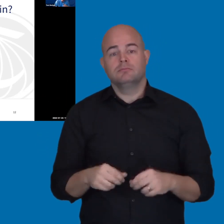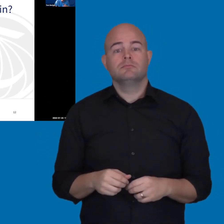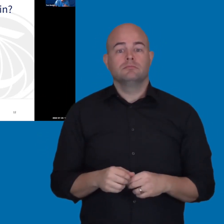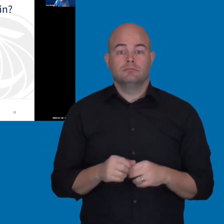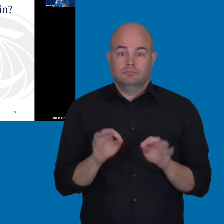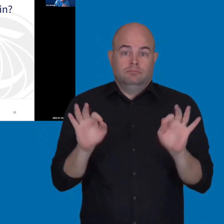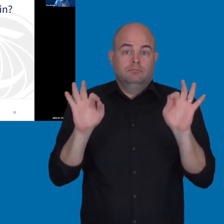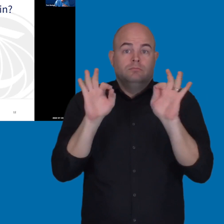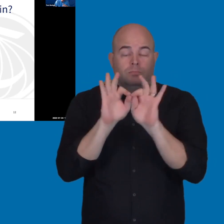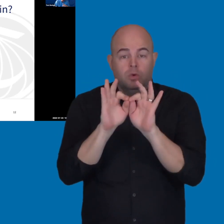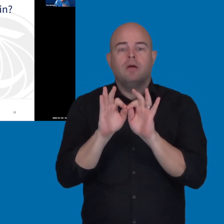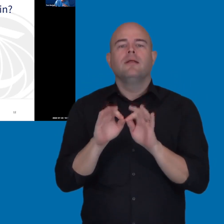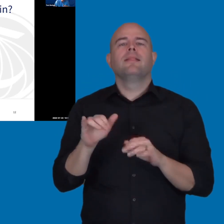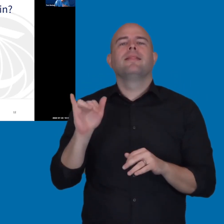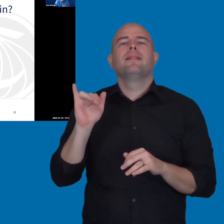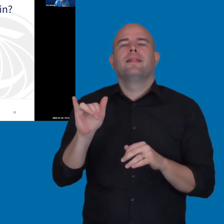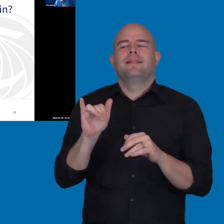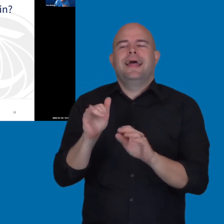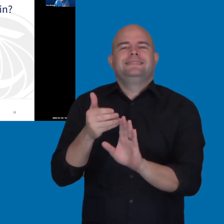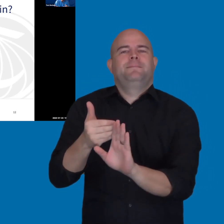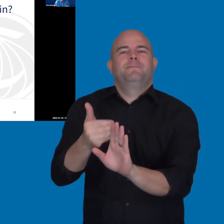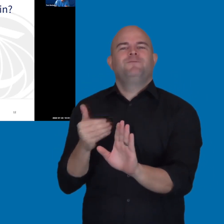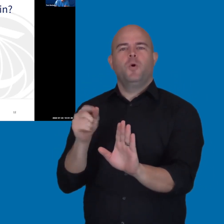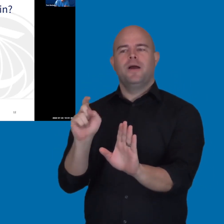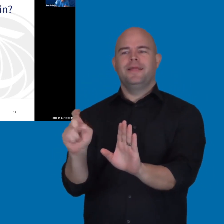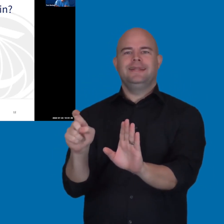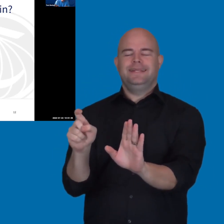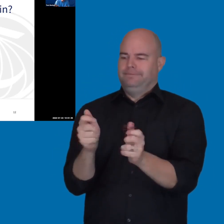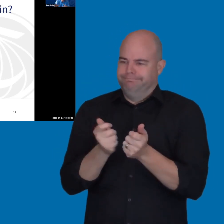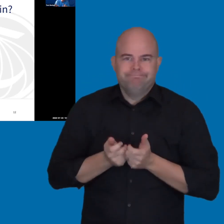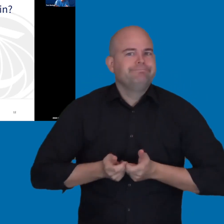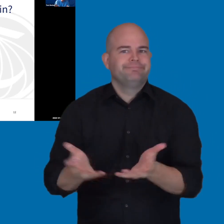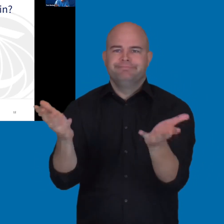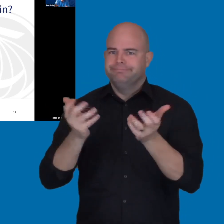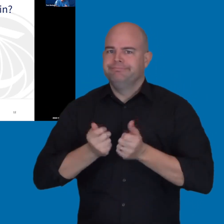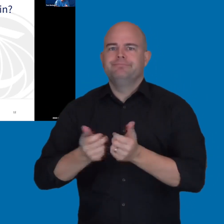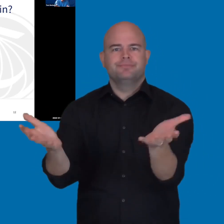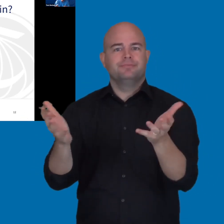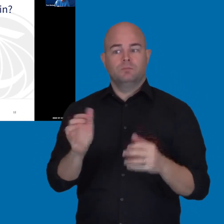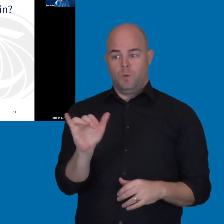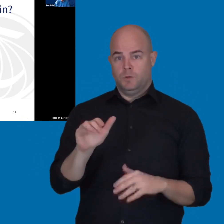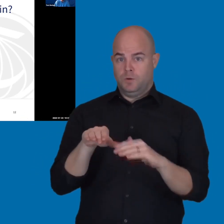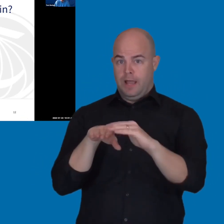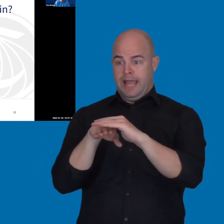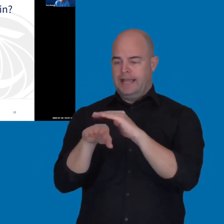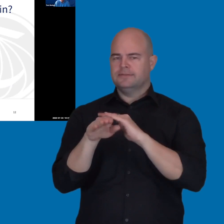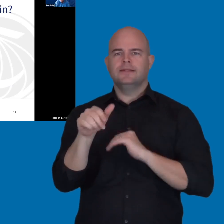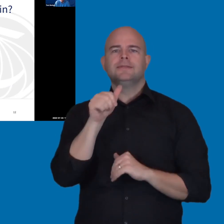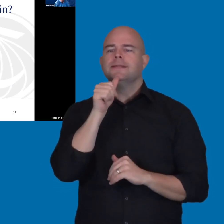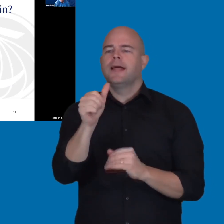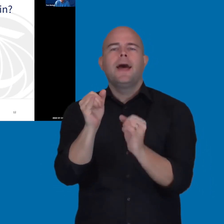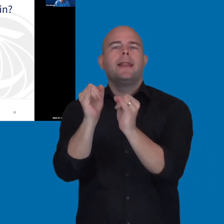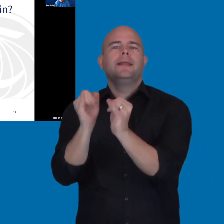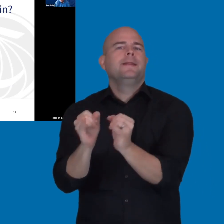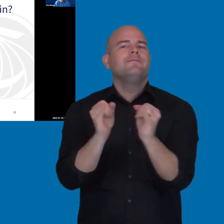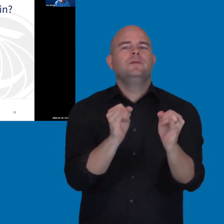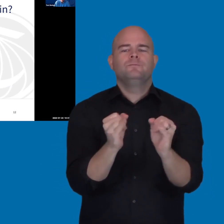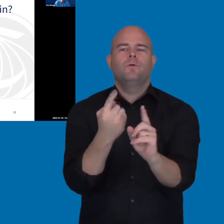access is proactively provided to everyone. And the access is not individualized to any particular person.